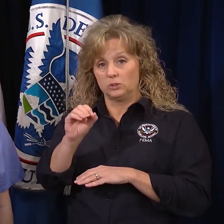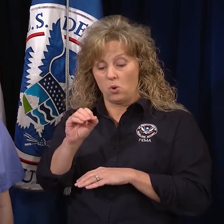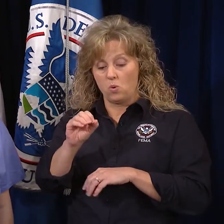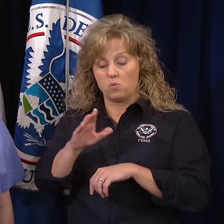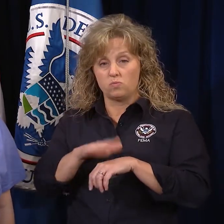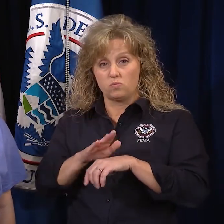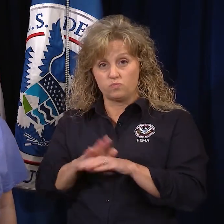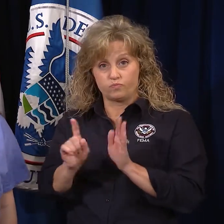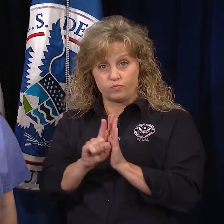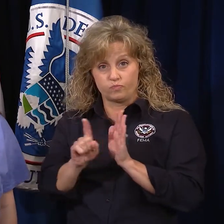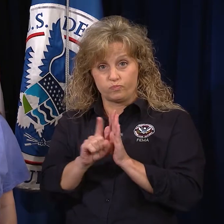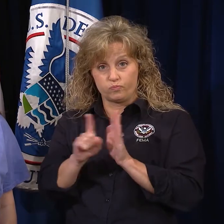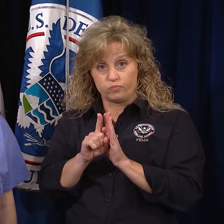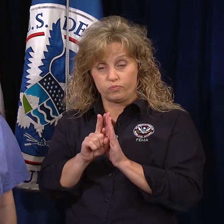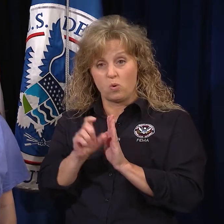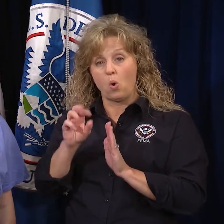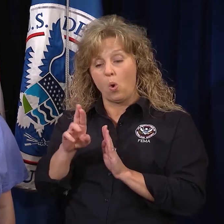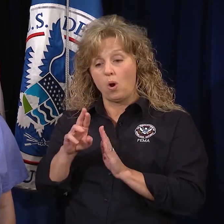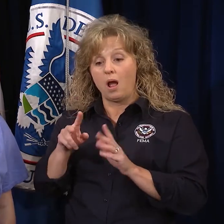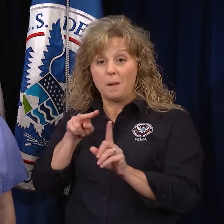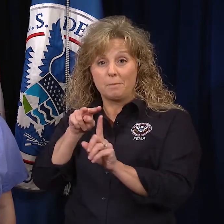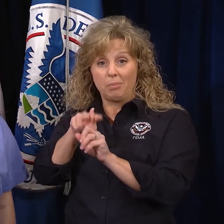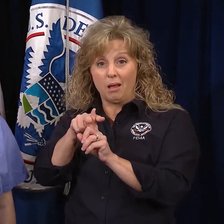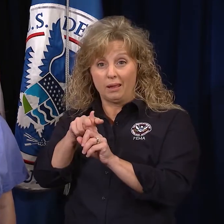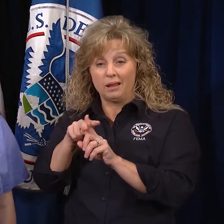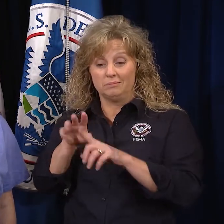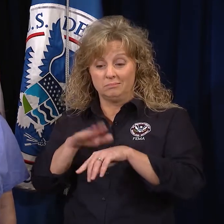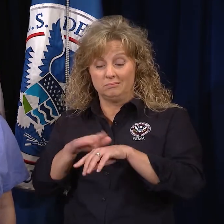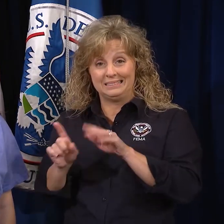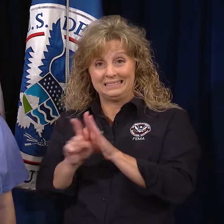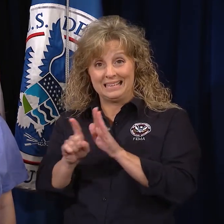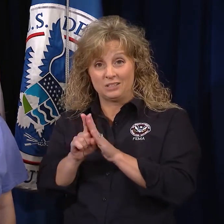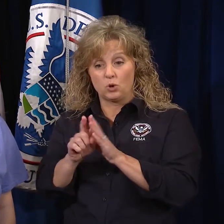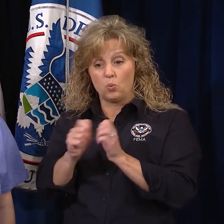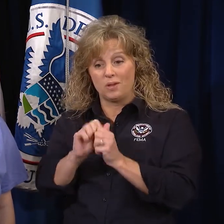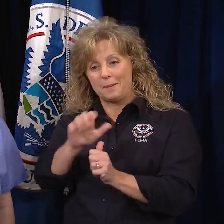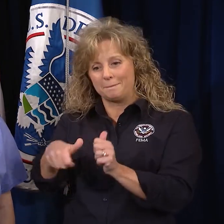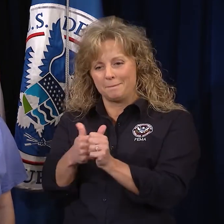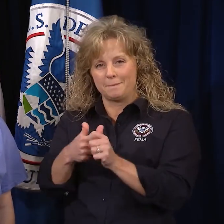or a plug-in detector with battery-backup in your home.